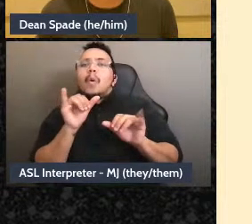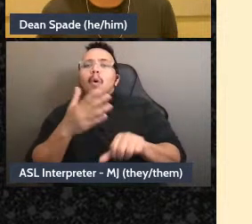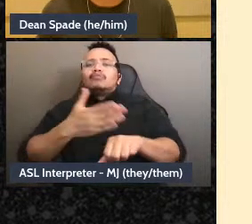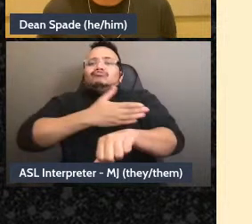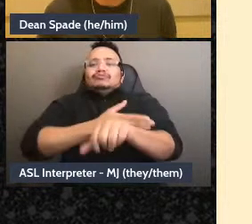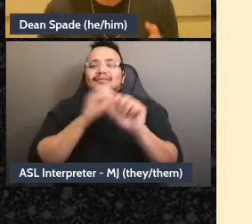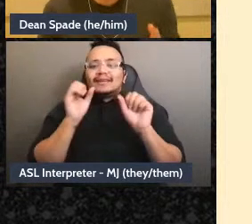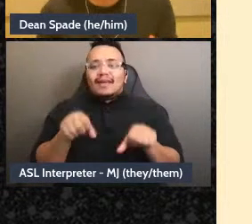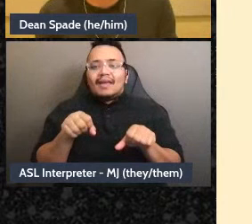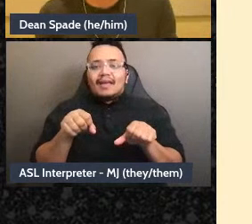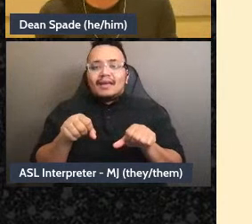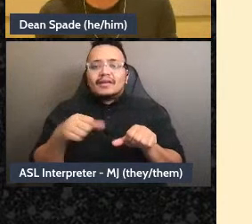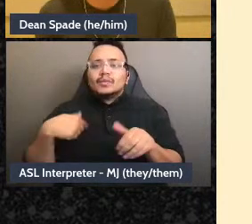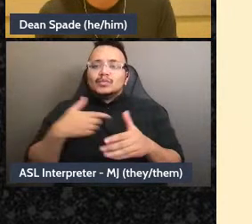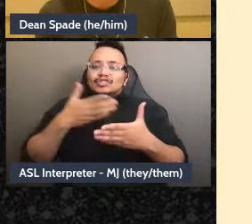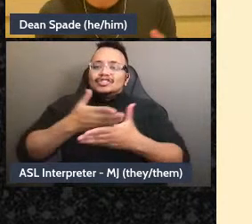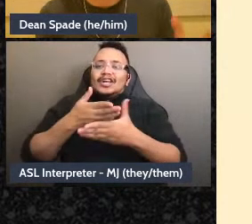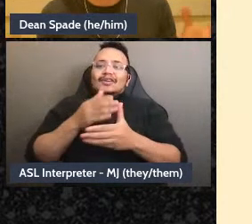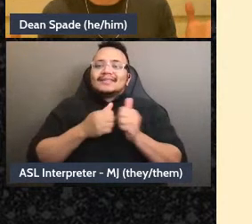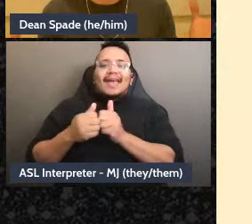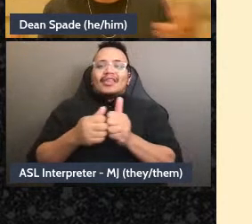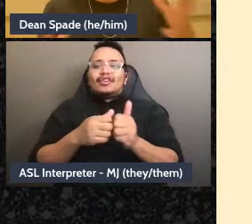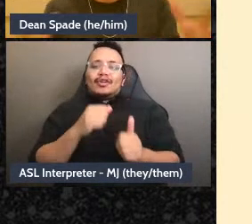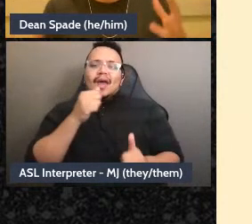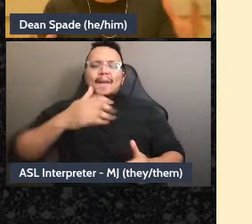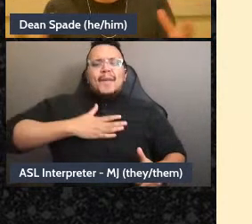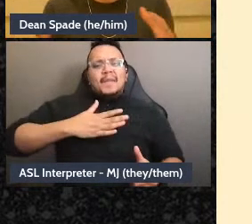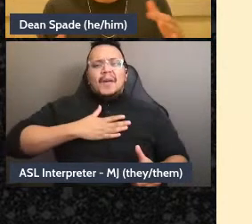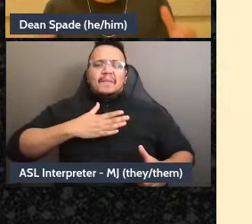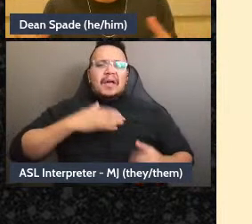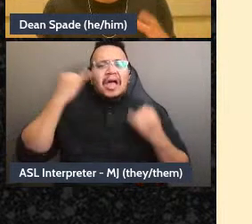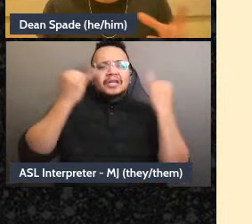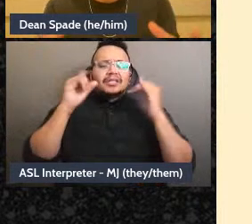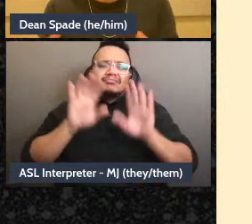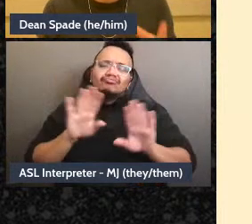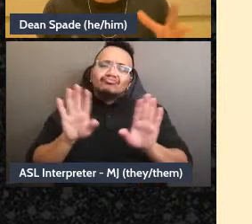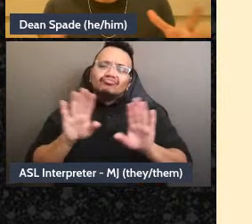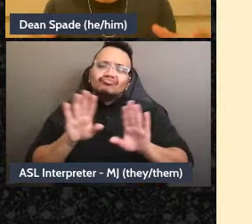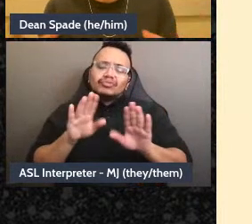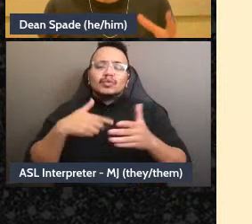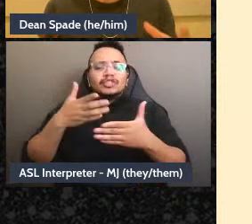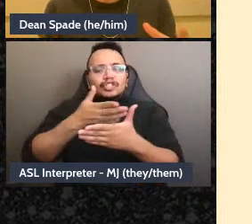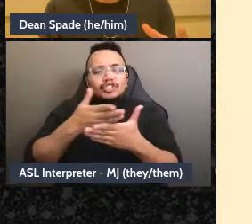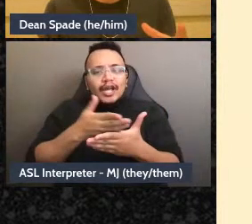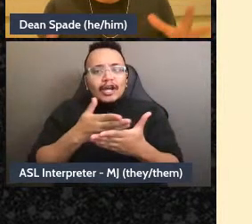I'm just like “I'm initiating this and then I’m letting it get tweaked and massaged and improved